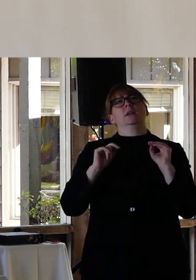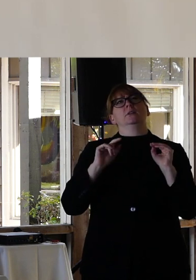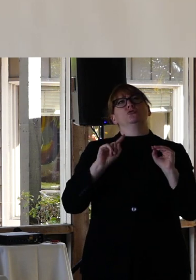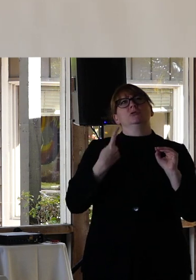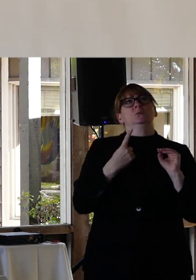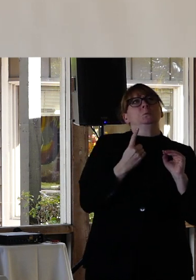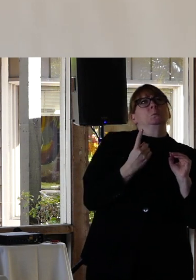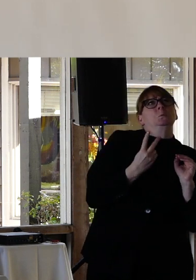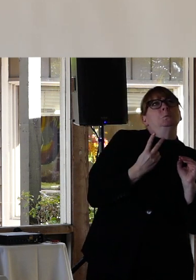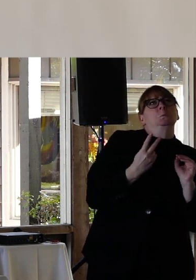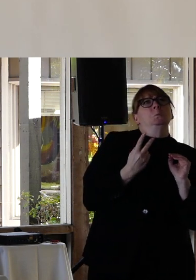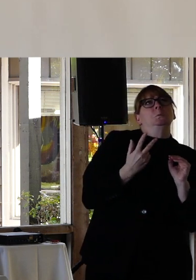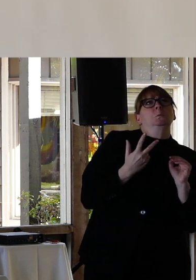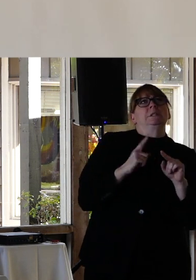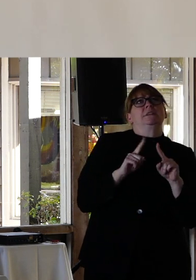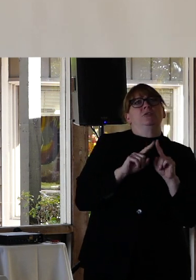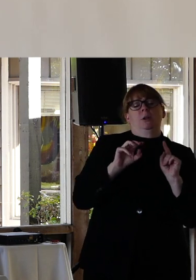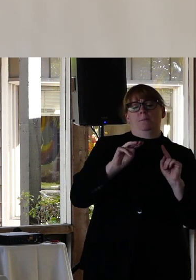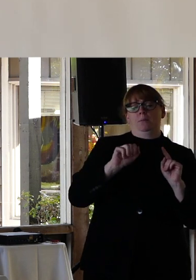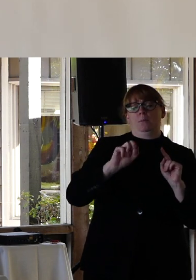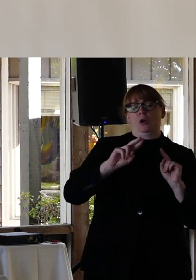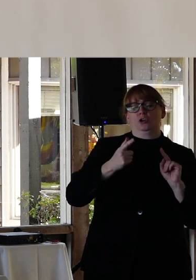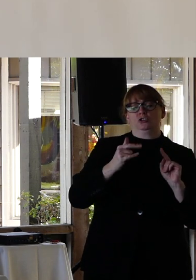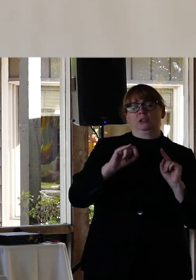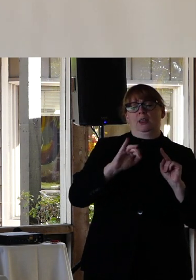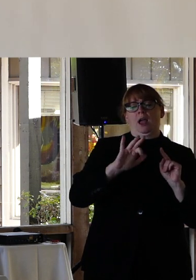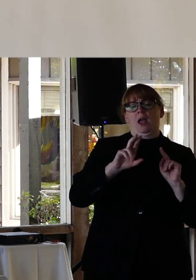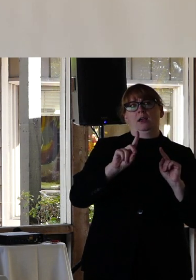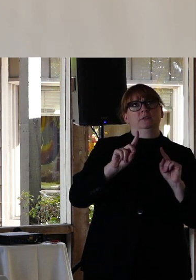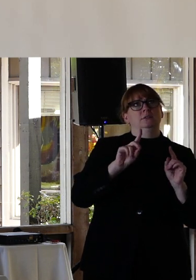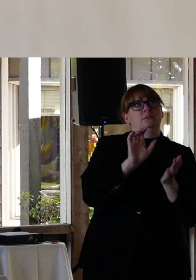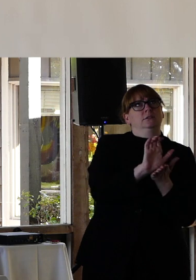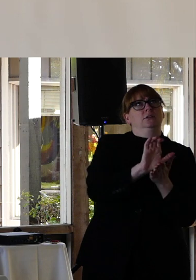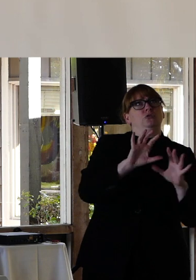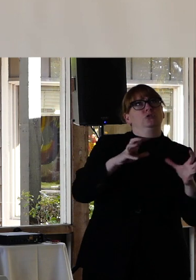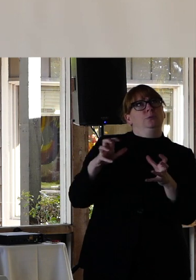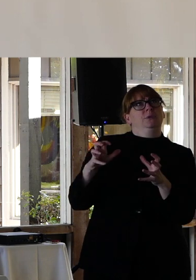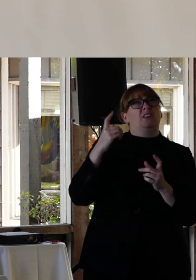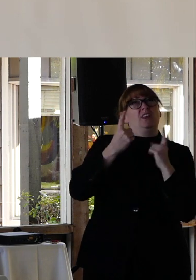marginalized groups. Consider what that means for them and what that means